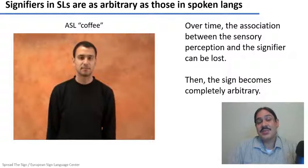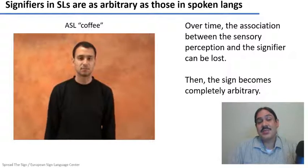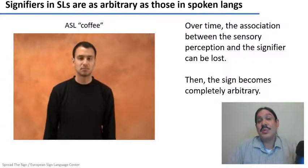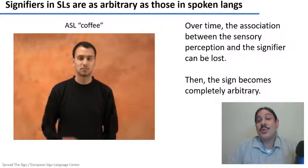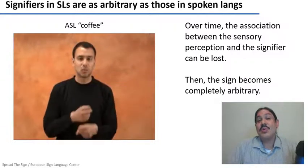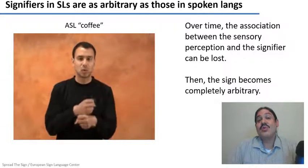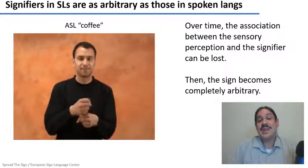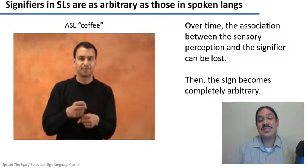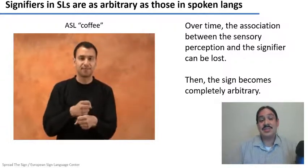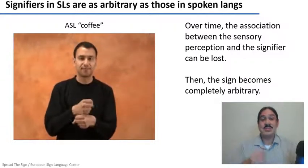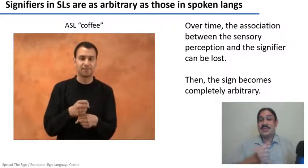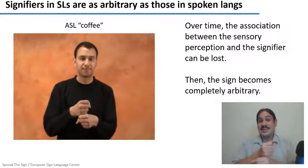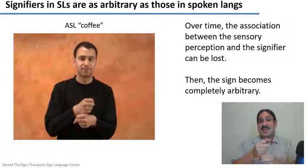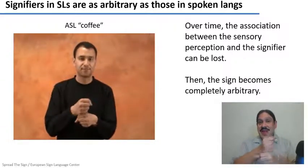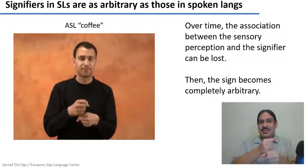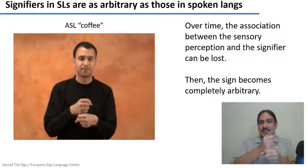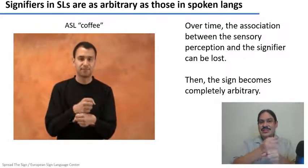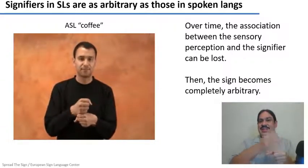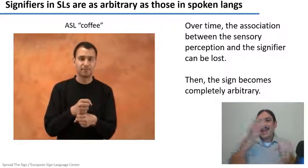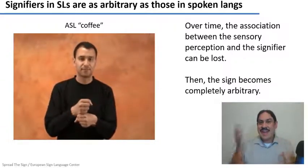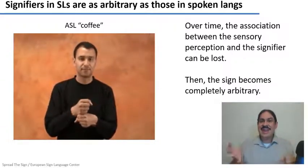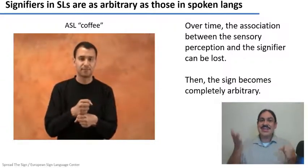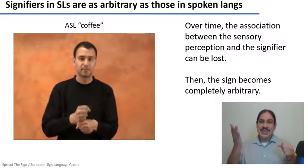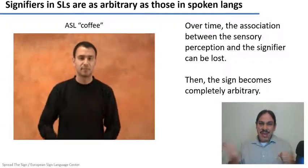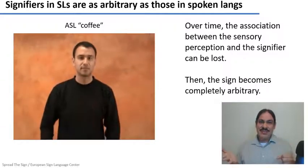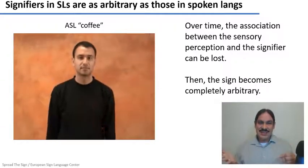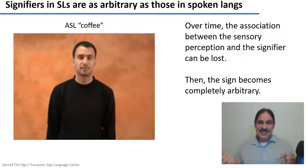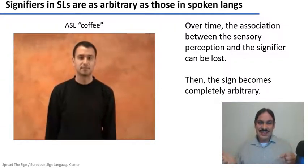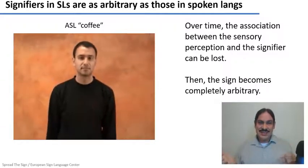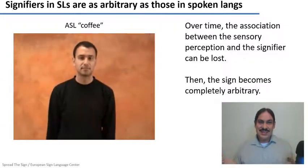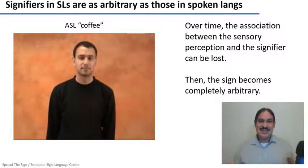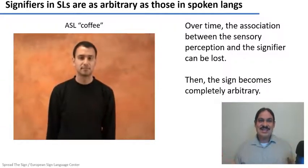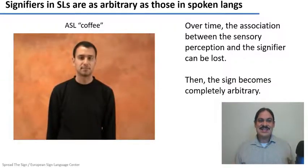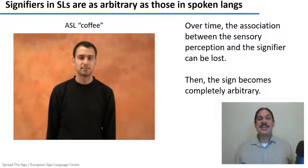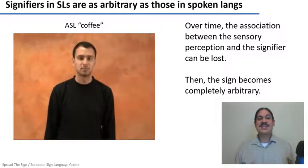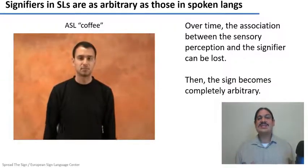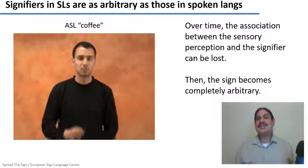spoken language so the main idea here is that sign